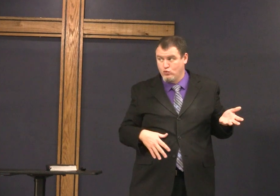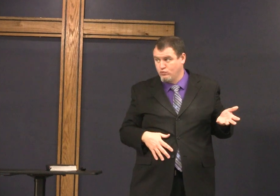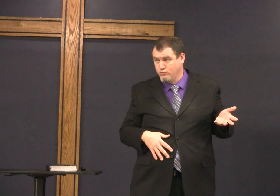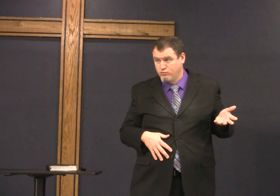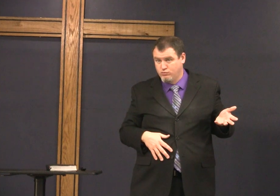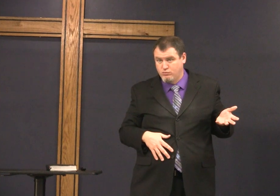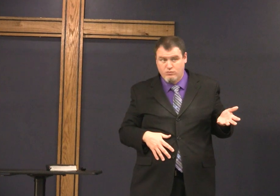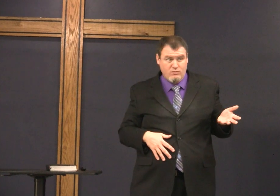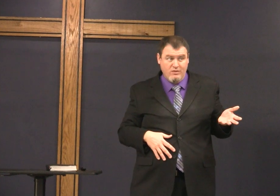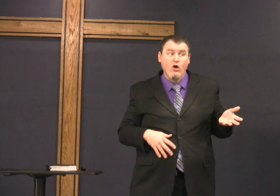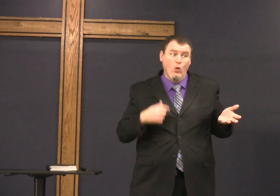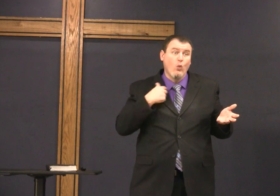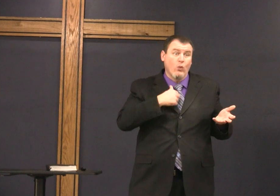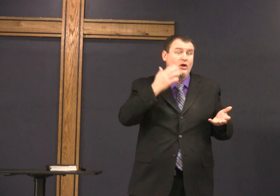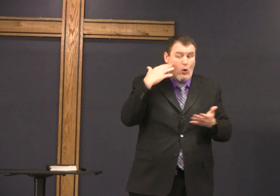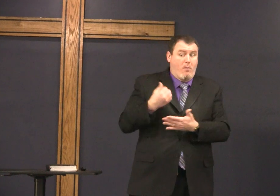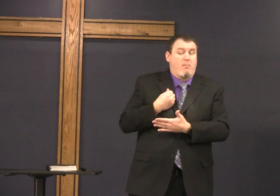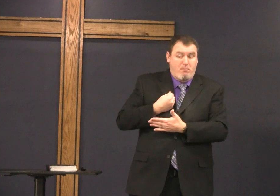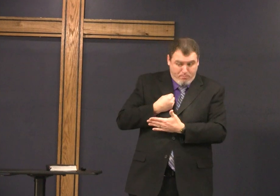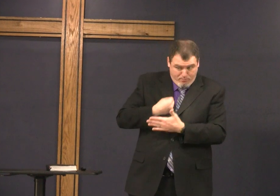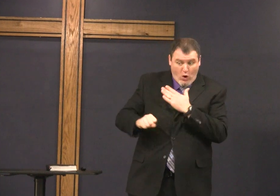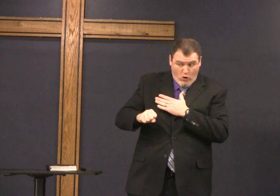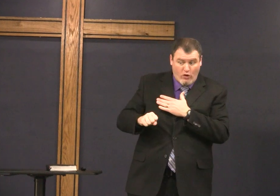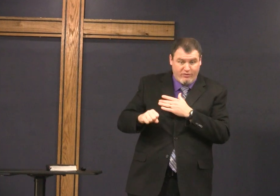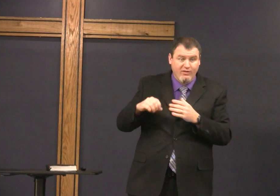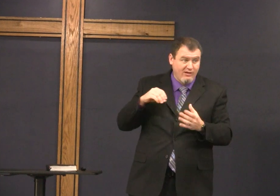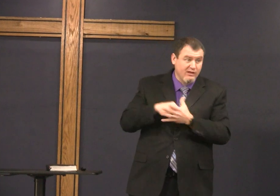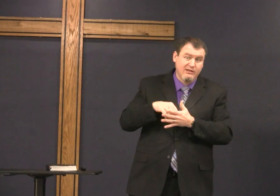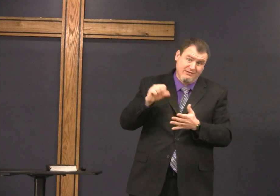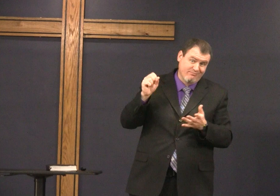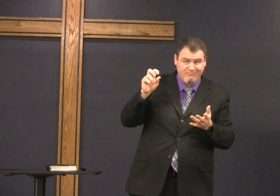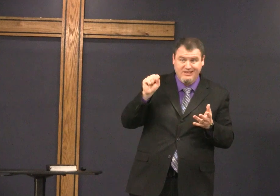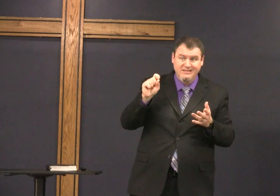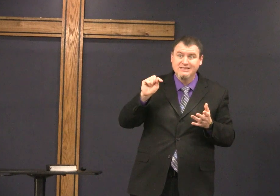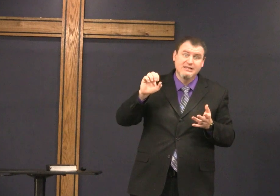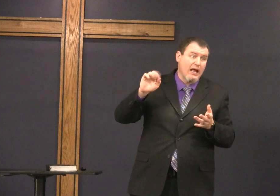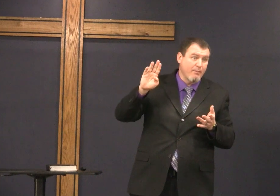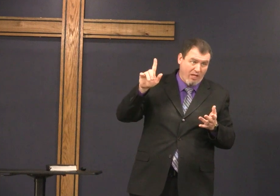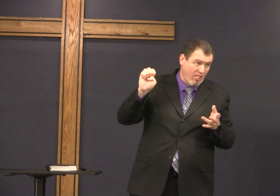we don't know where they lived at the time we know that Jesus was born